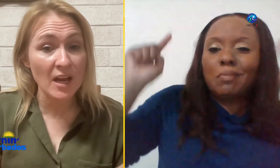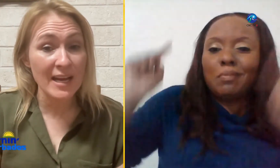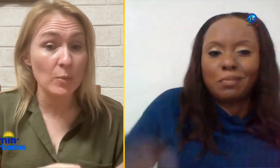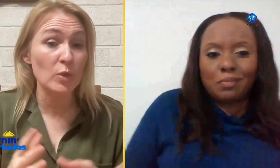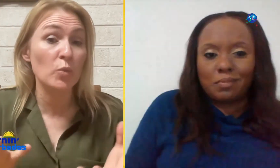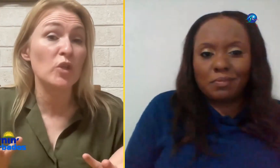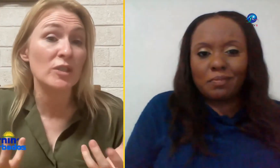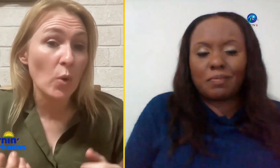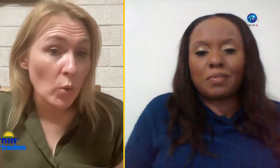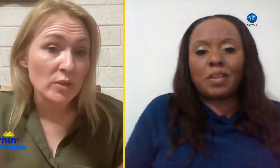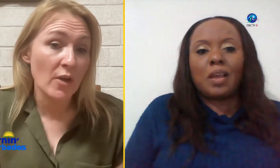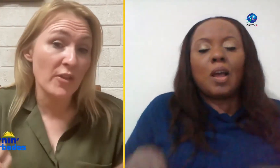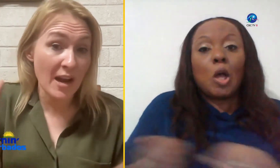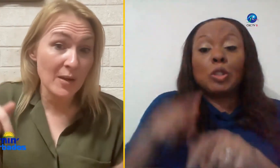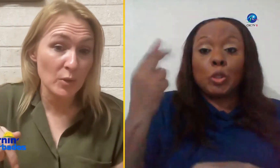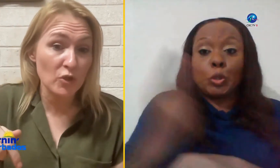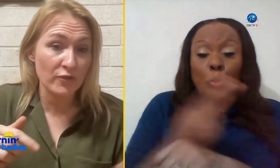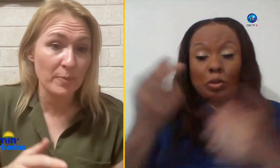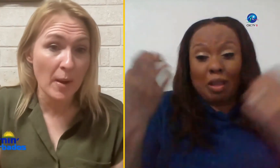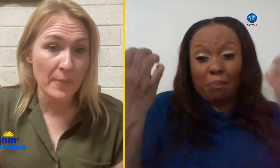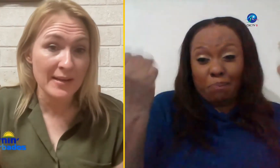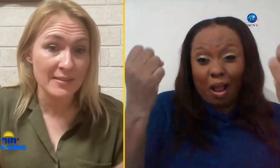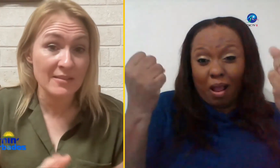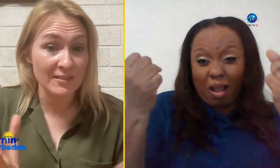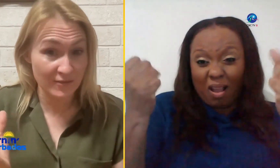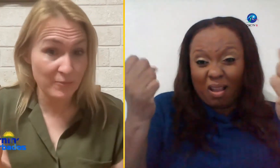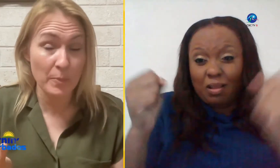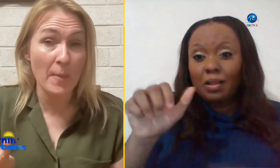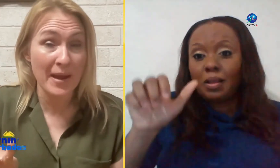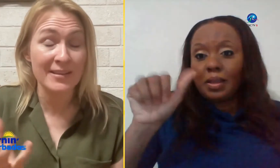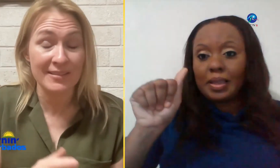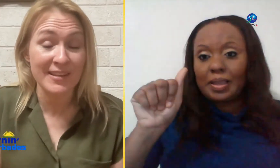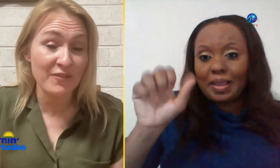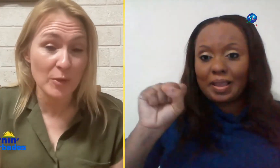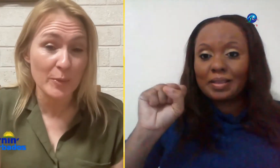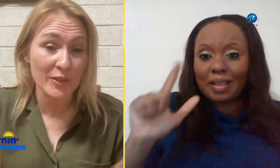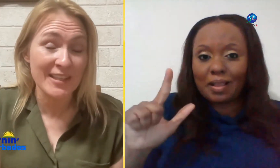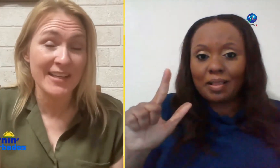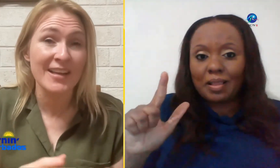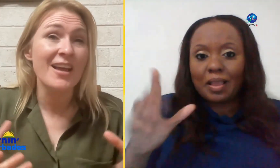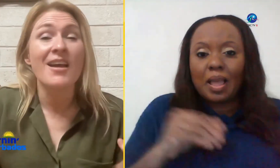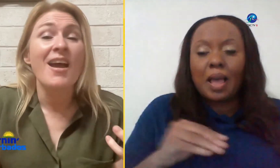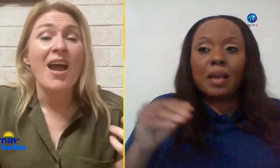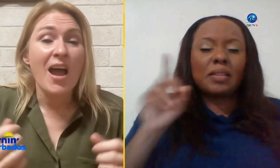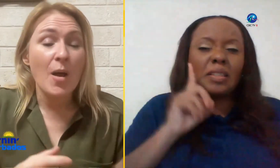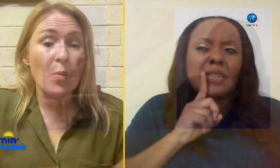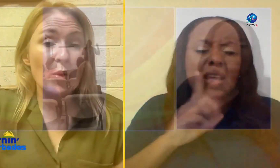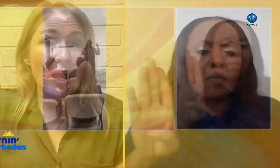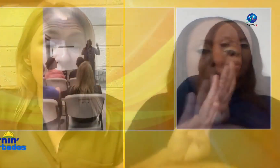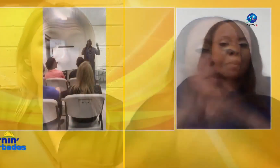Dad language which would alter the language of Barbados Barbadian Deaf Community and we